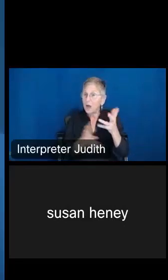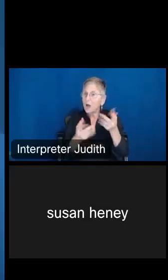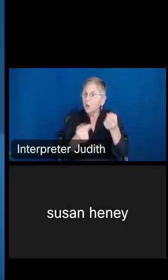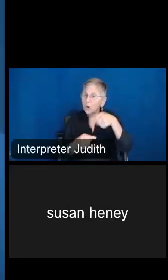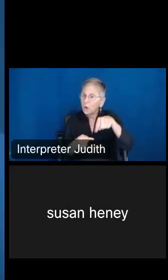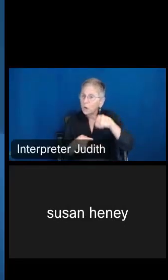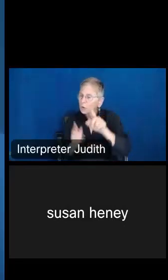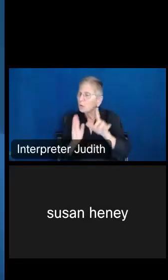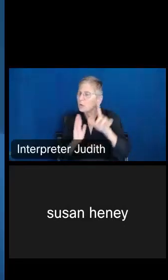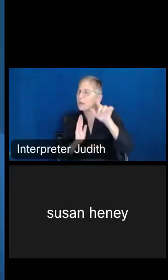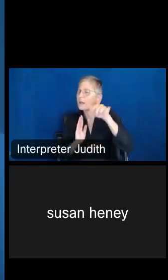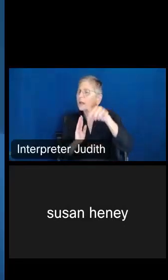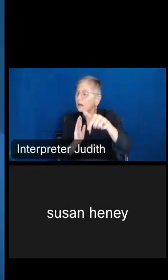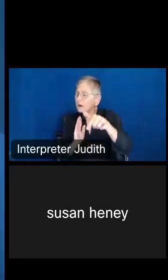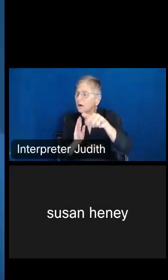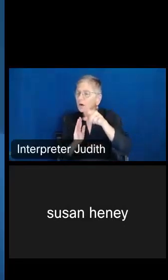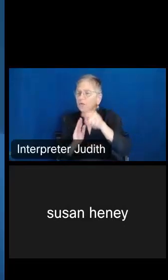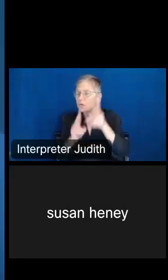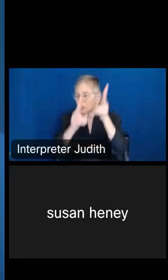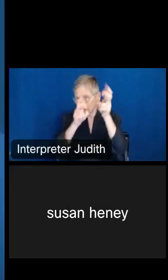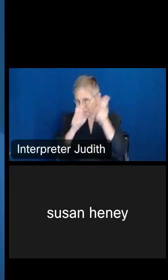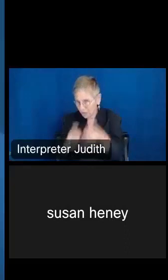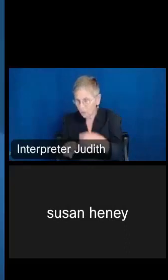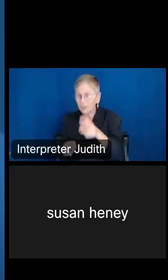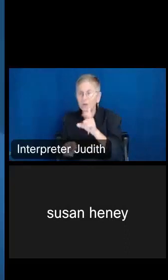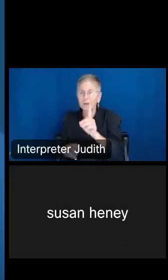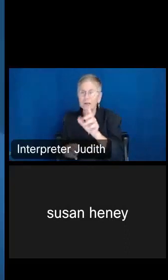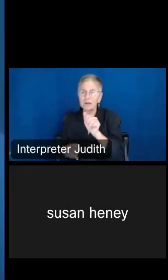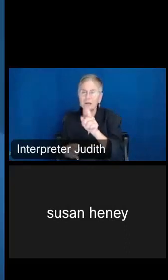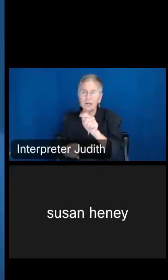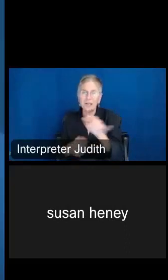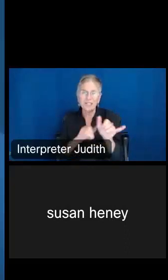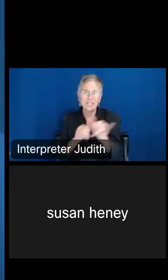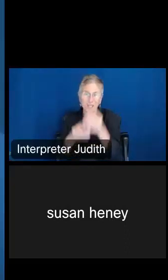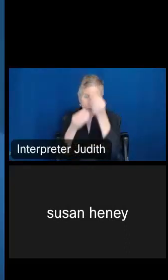time, for you to also download that data for that same information for 2021.